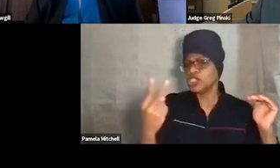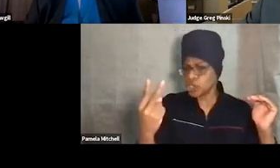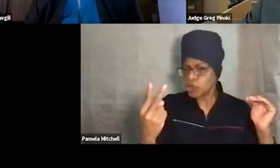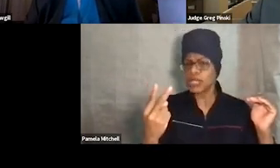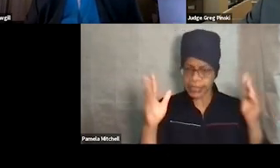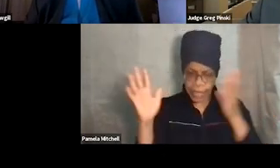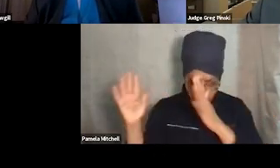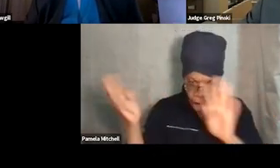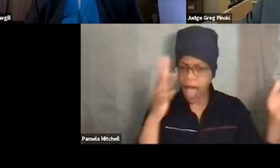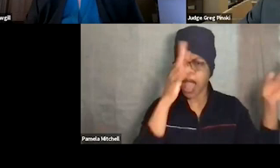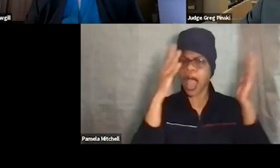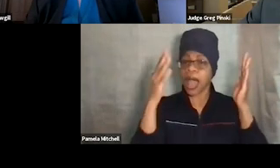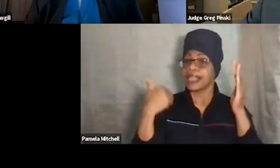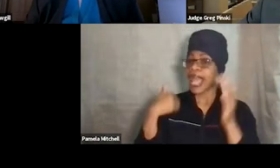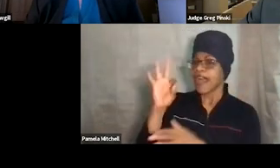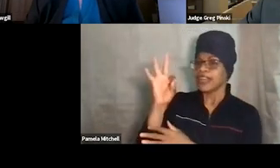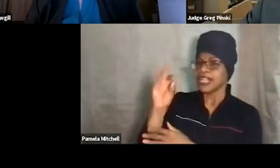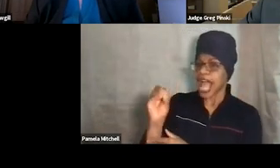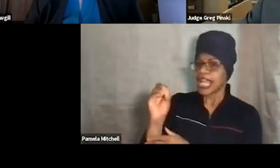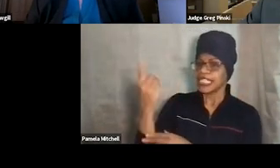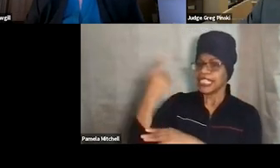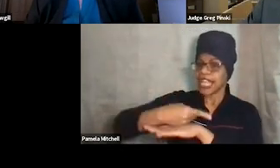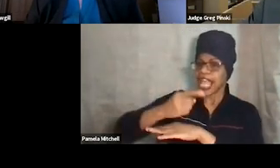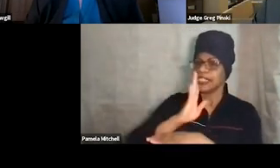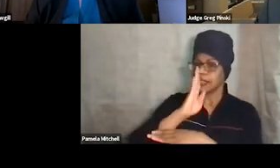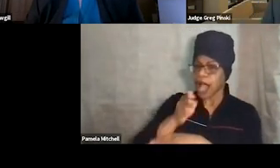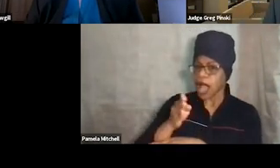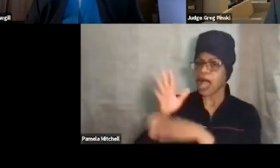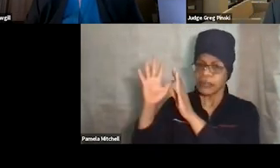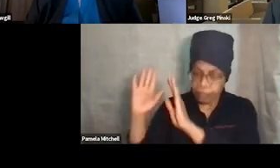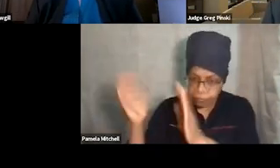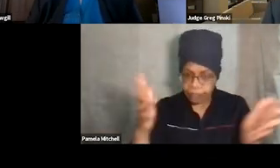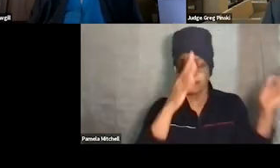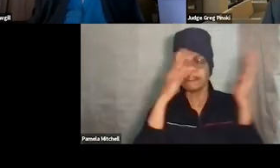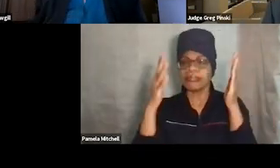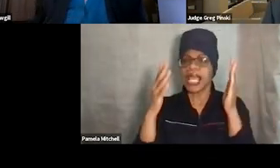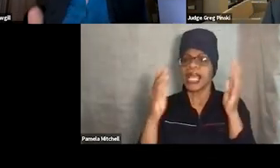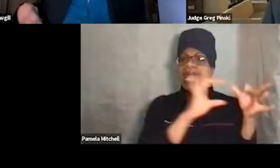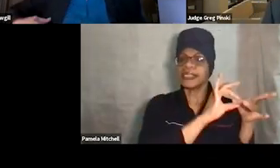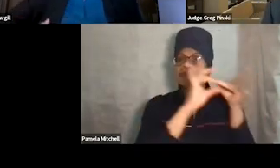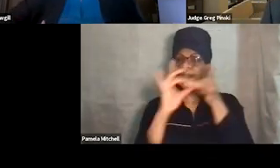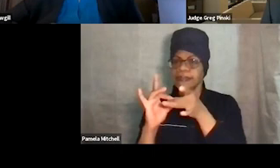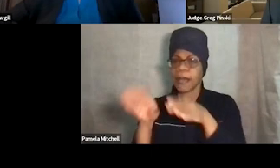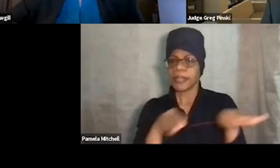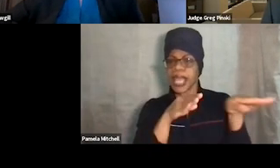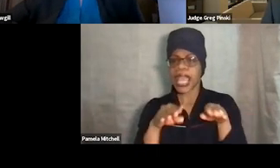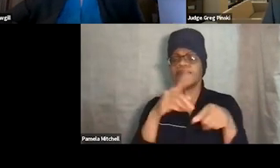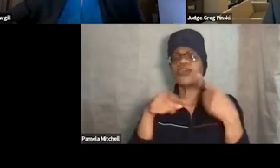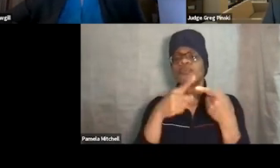"They have 90-day sobriety, let's give them a round of applause." Let's tie it to the behavior. When you say verbal praise,